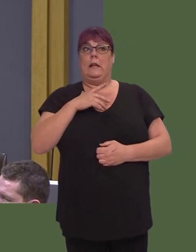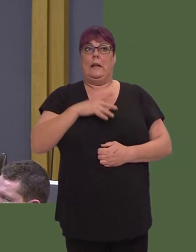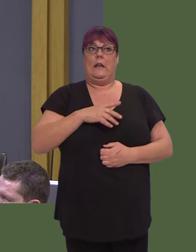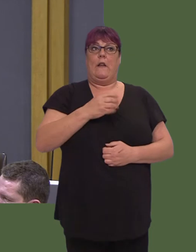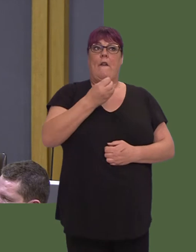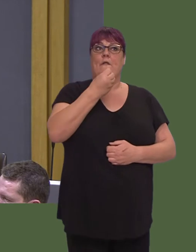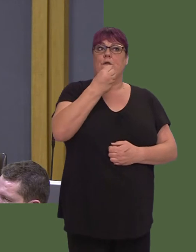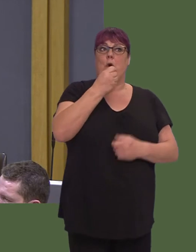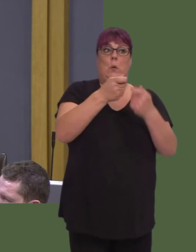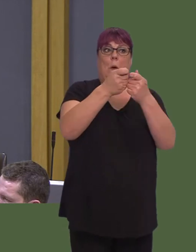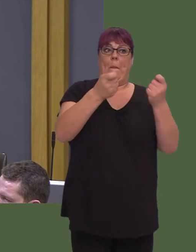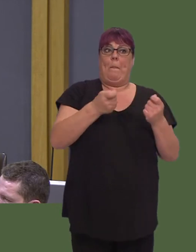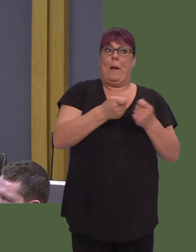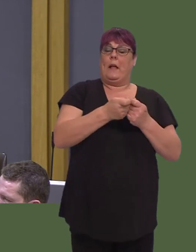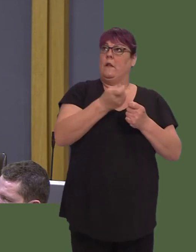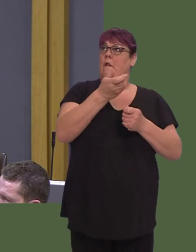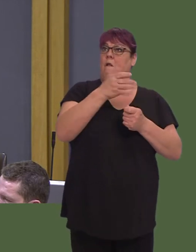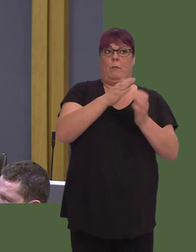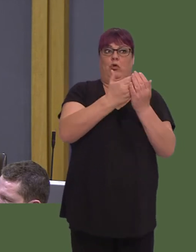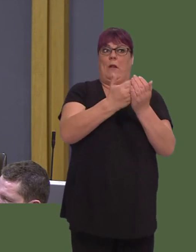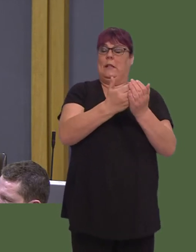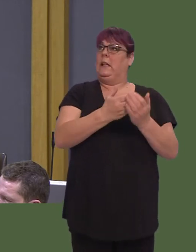cliriaf fod ein cymdeithas yn un gynyddol annheg ac anghydradd.